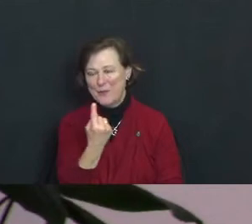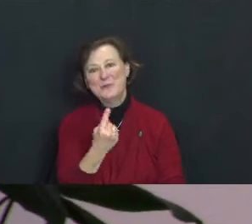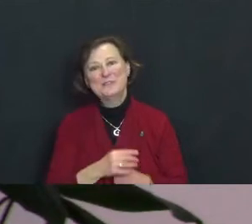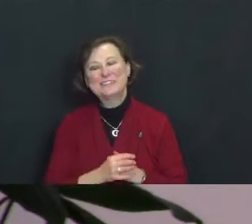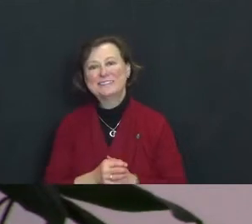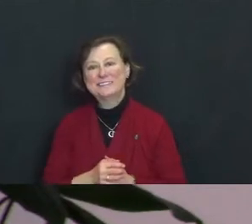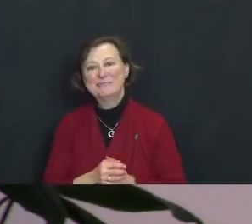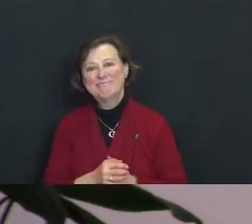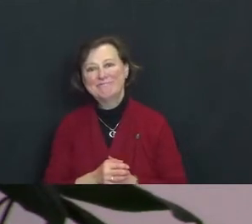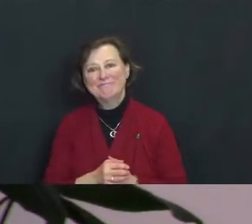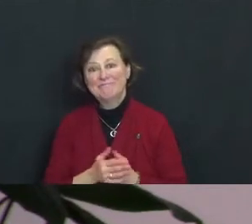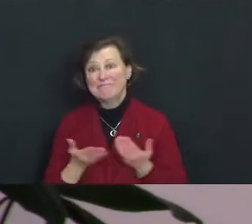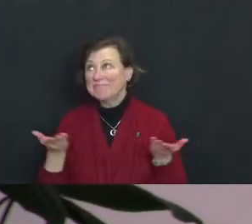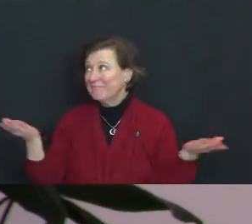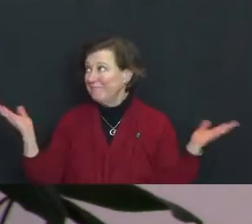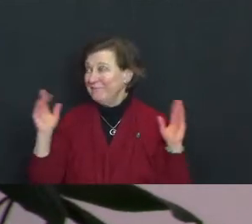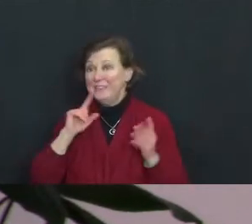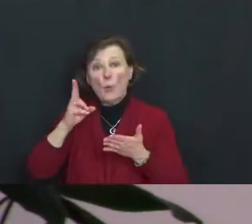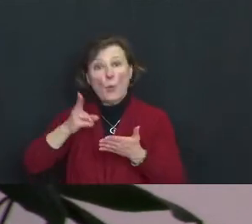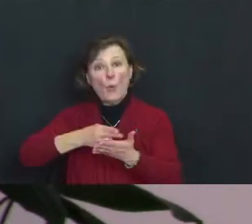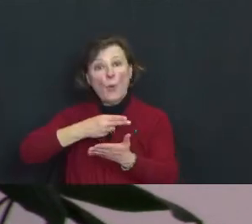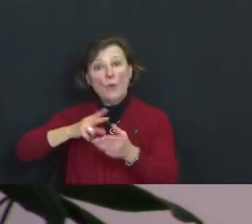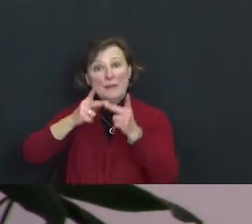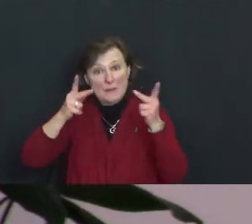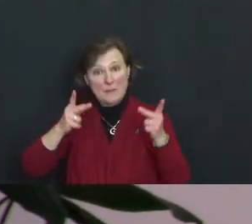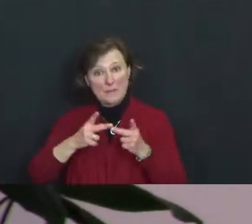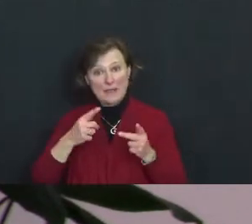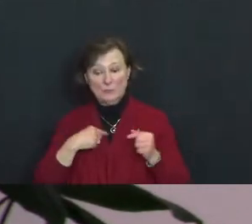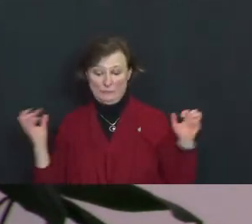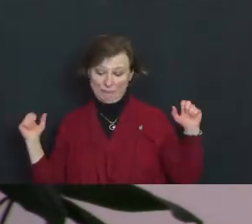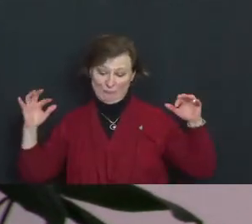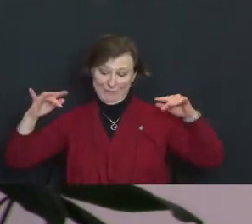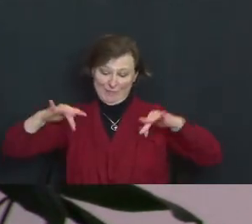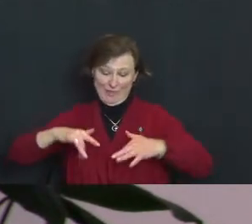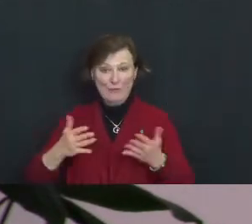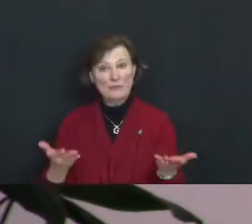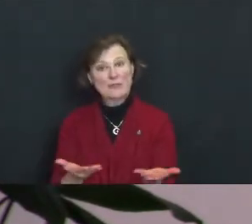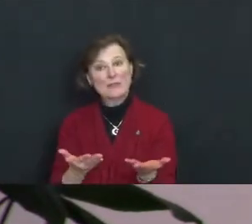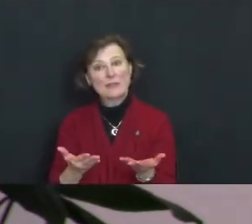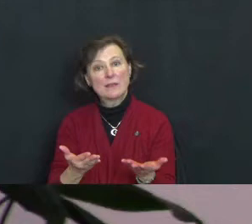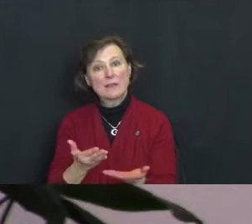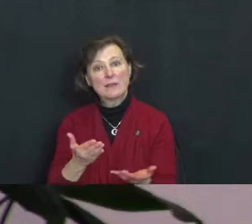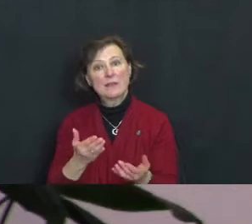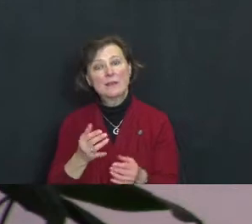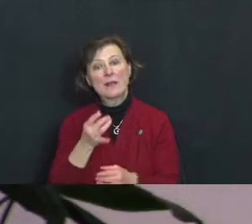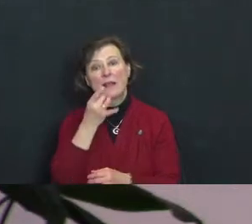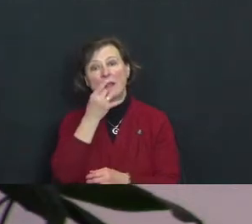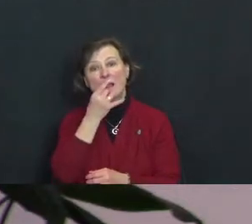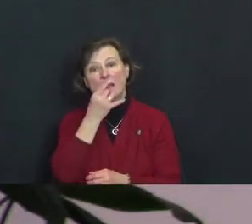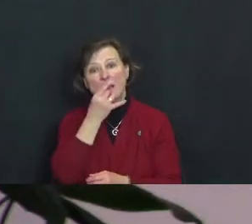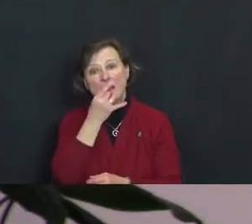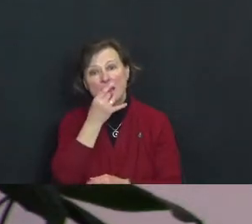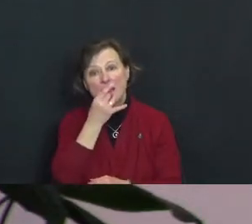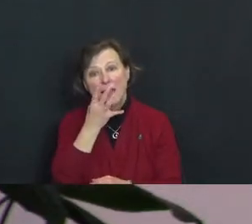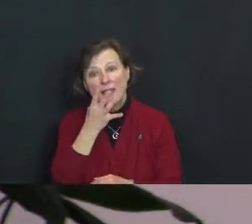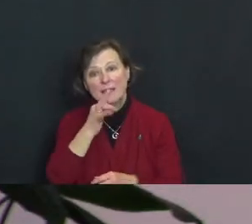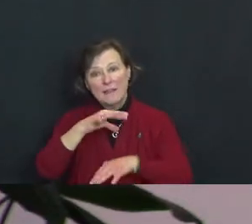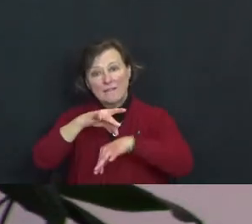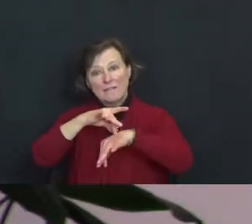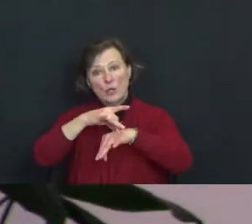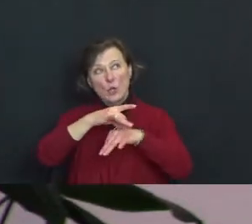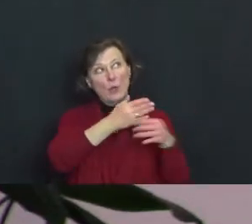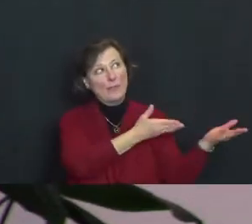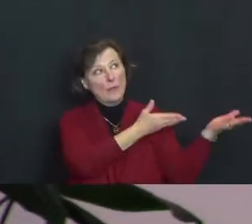This is a holy place in which we gather, the light of the earth brought in and held, touched